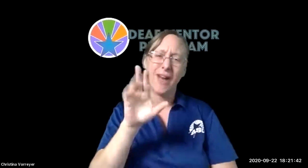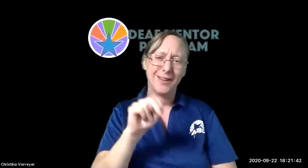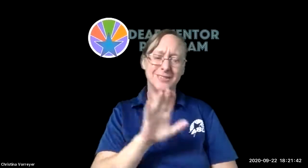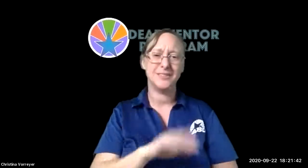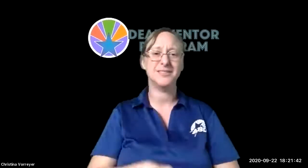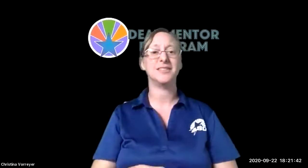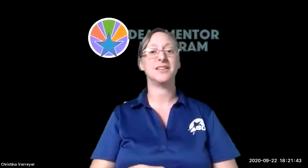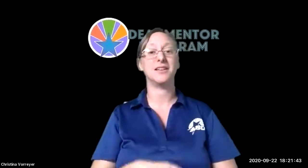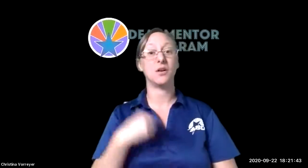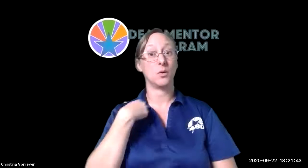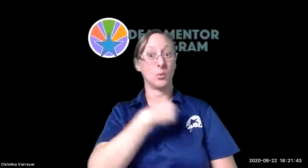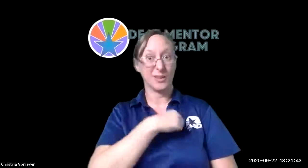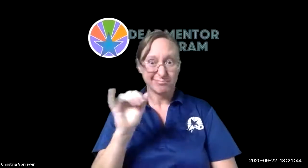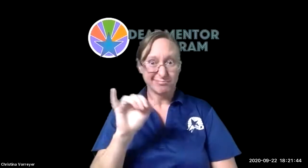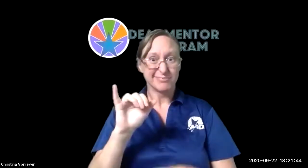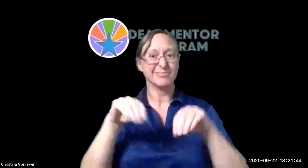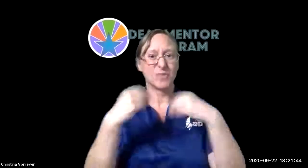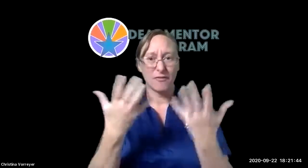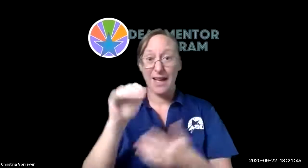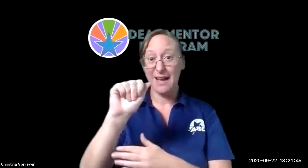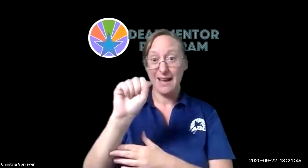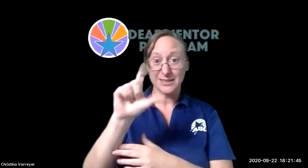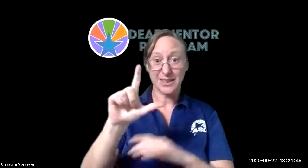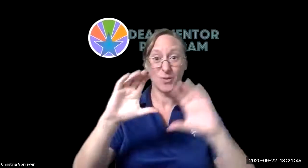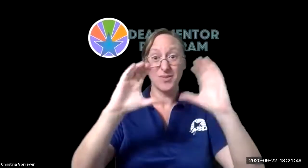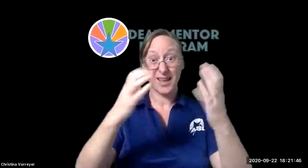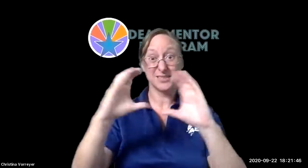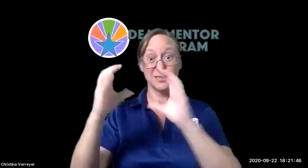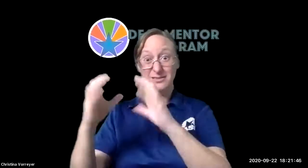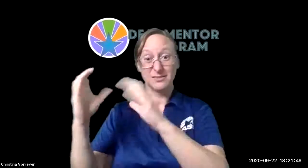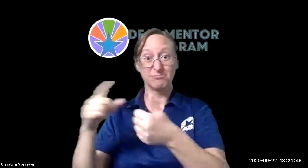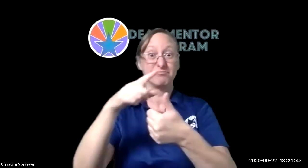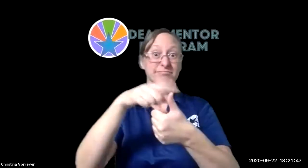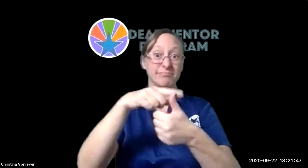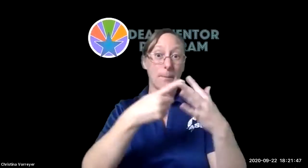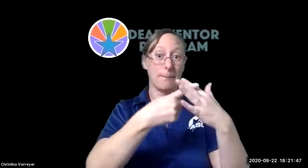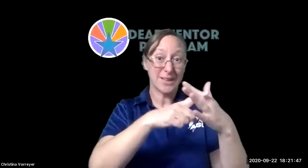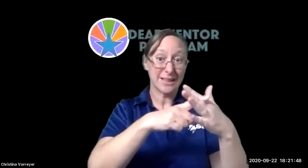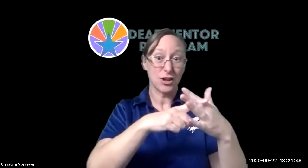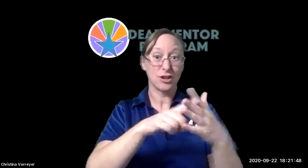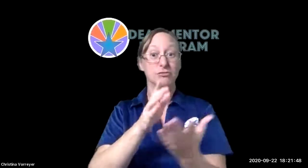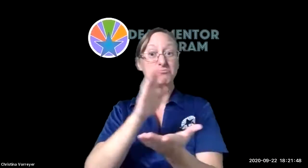and they get to do some fun practice with their kids